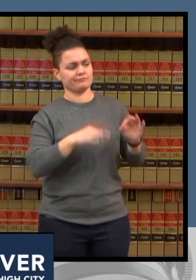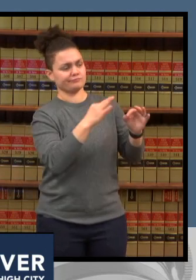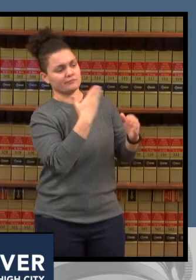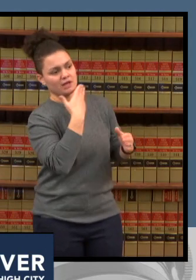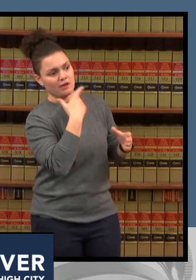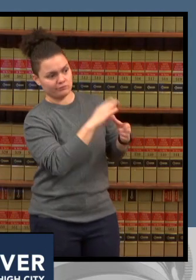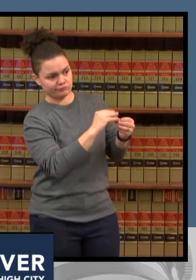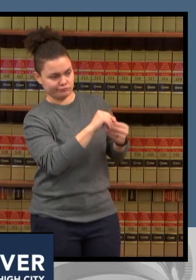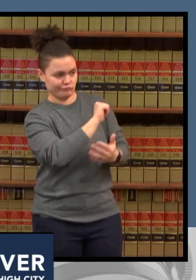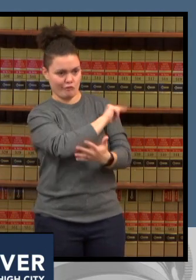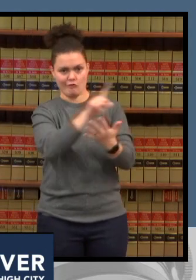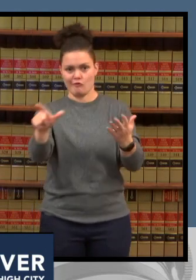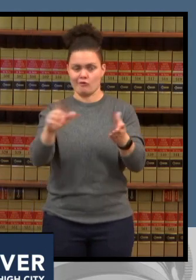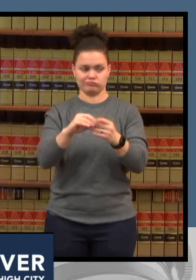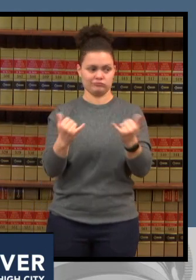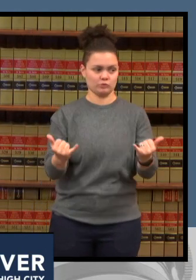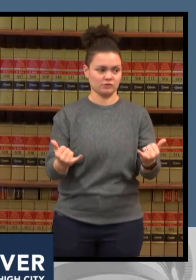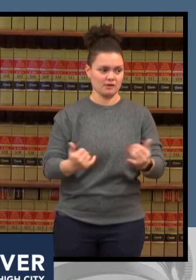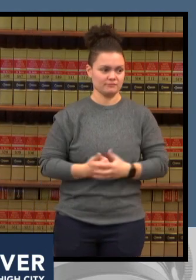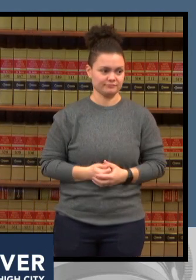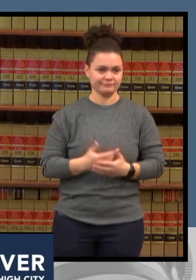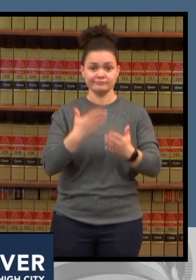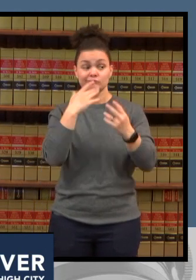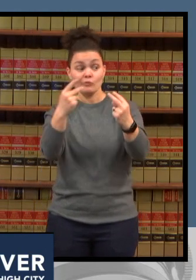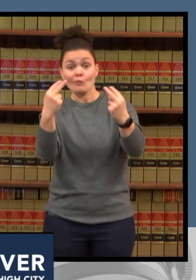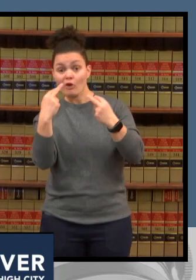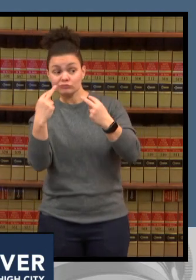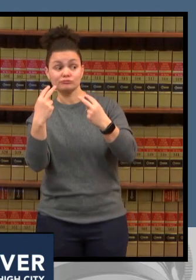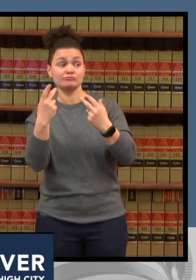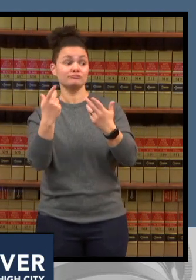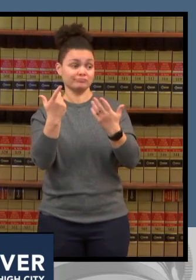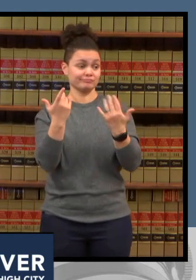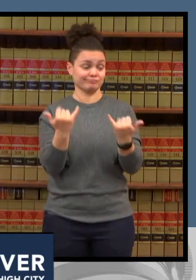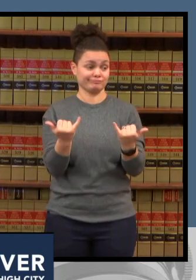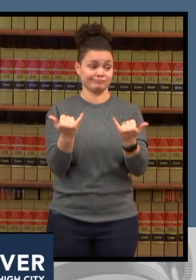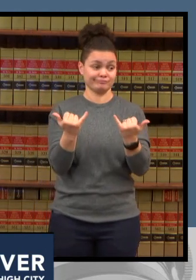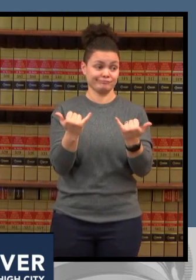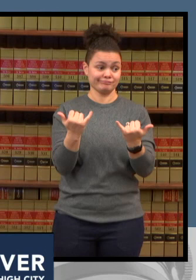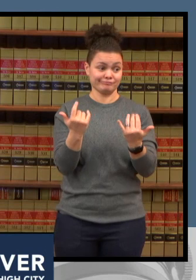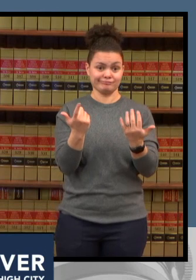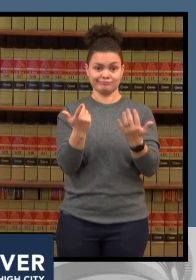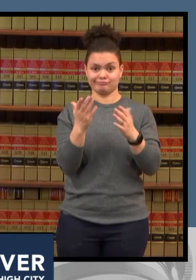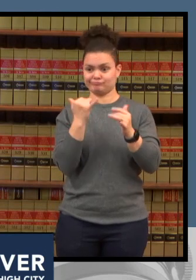listening to this tremendous panel speakers um again we want to thank them for for being here